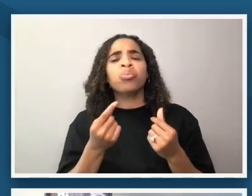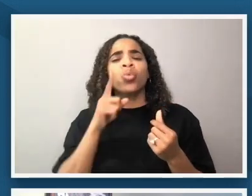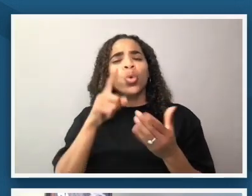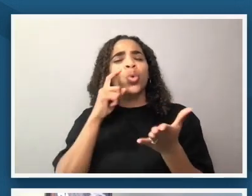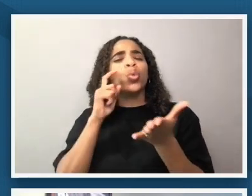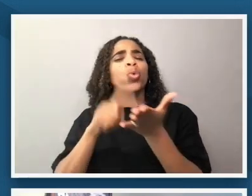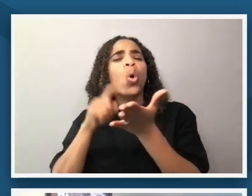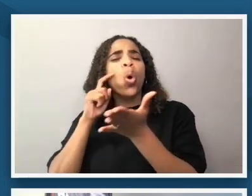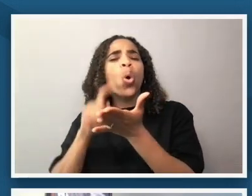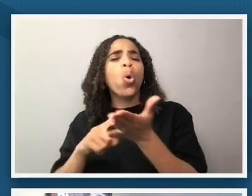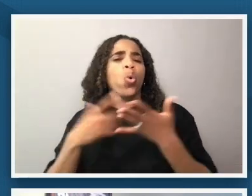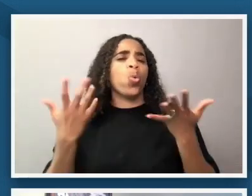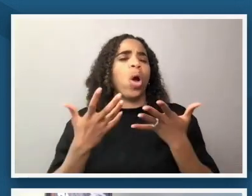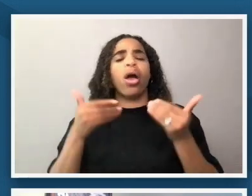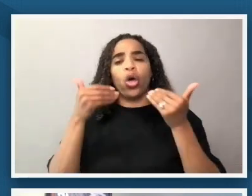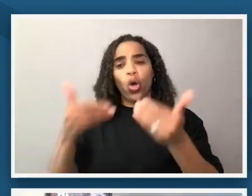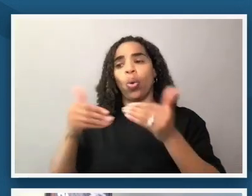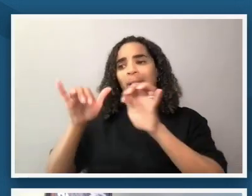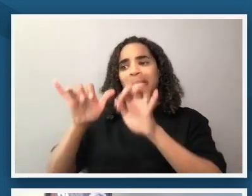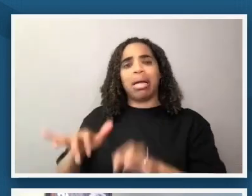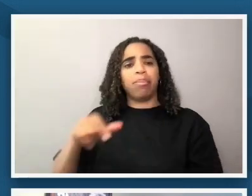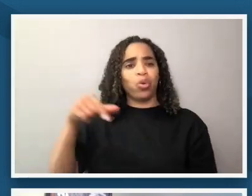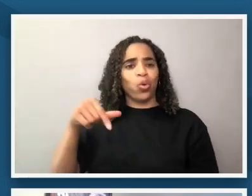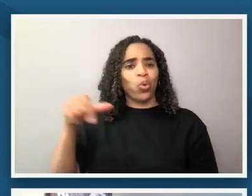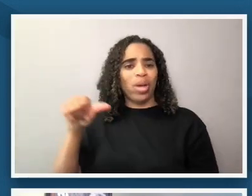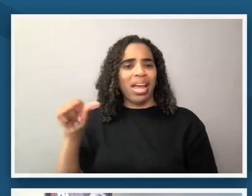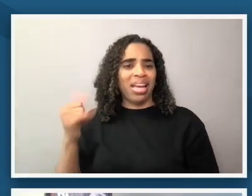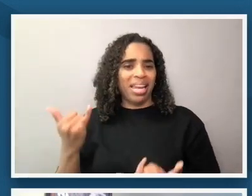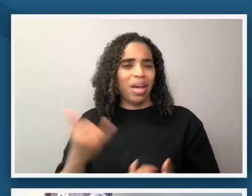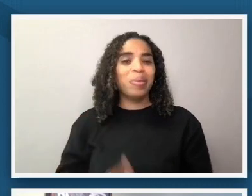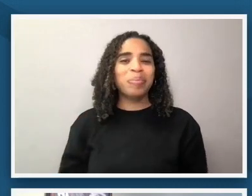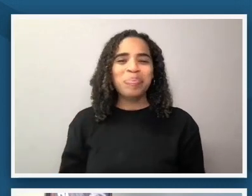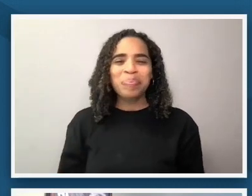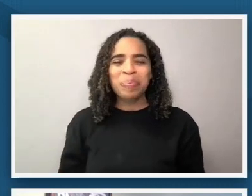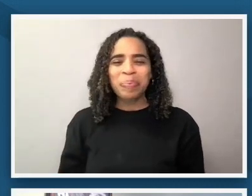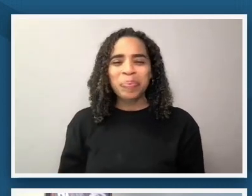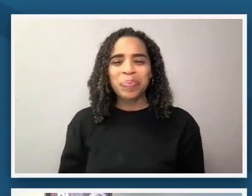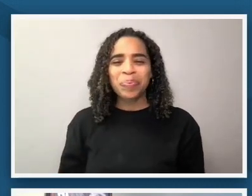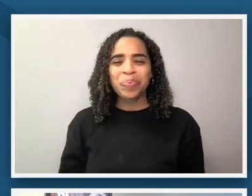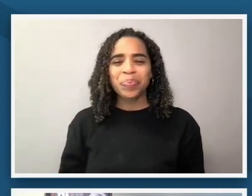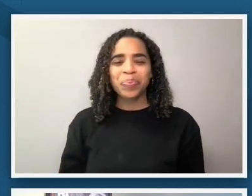those elements into the q a